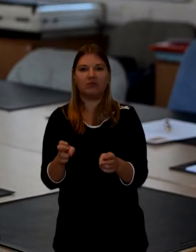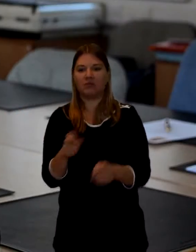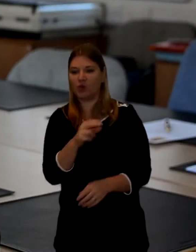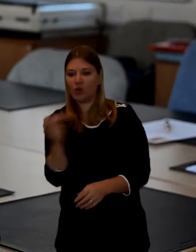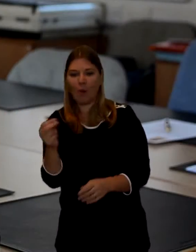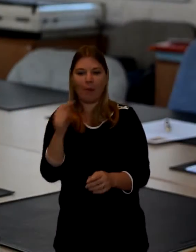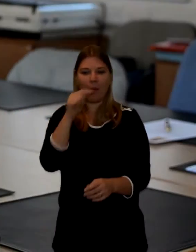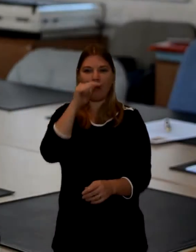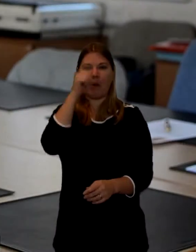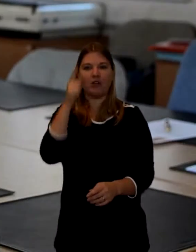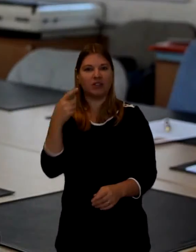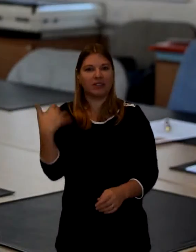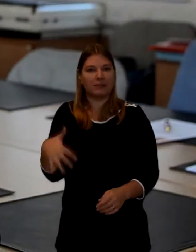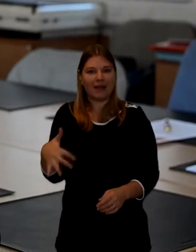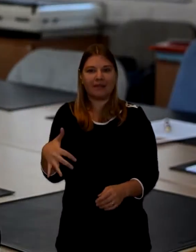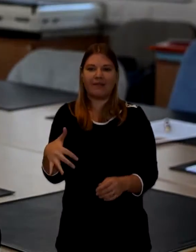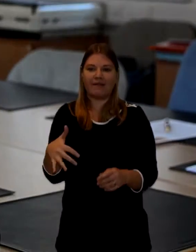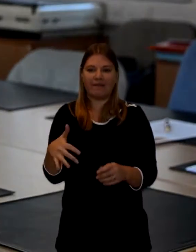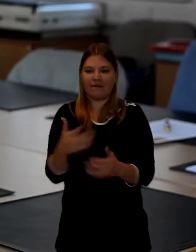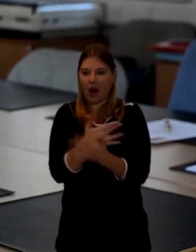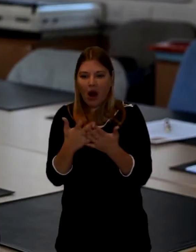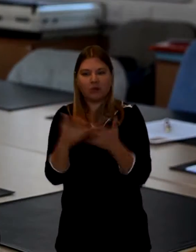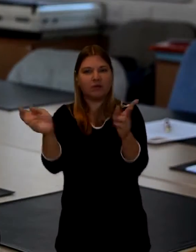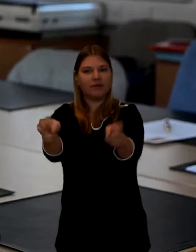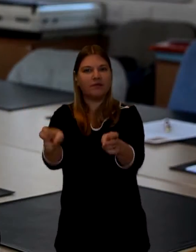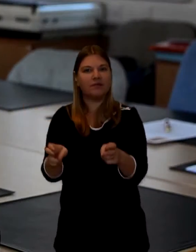which would be more decorative or higher-end coffins which would be more decorative